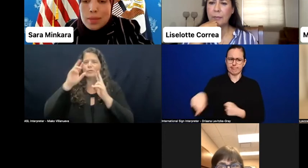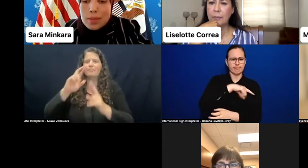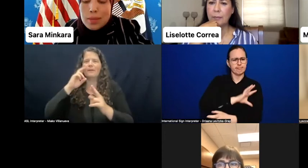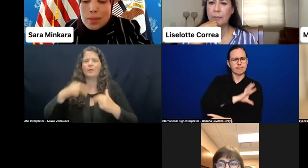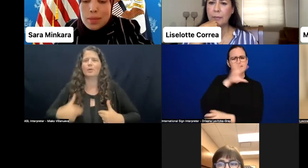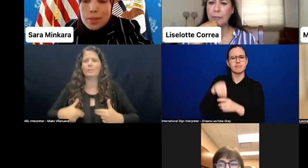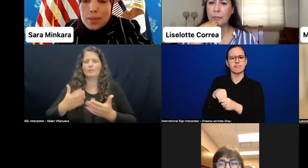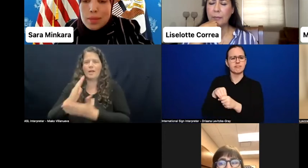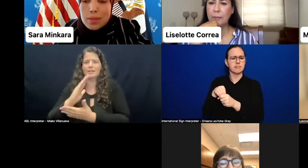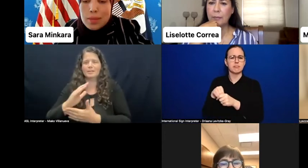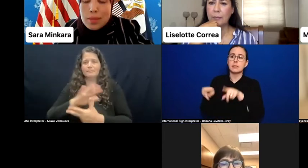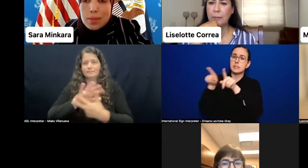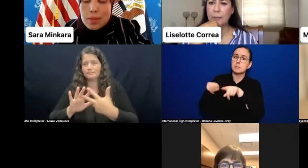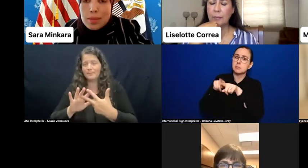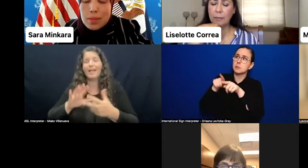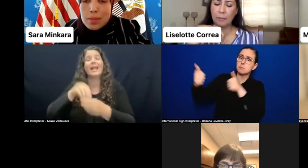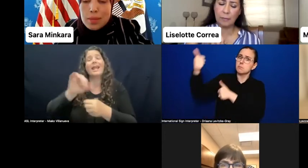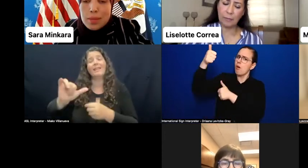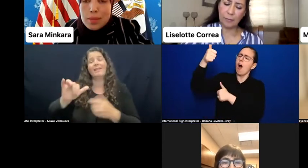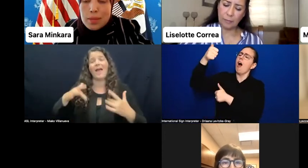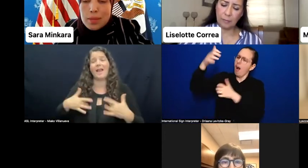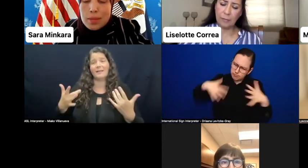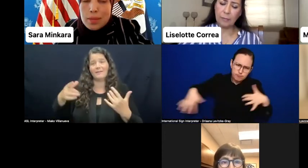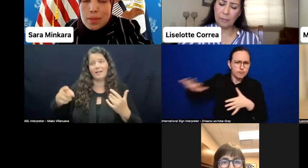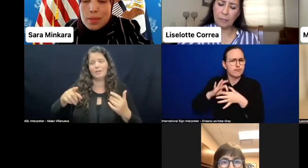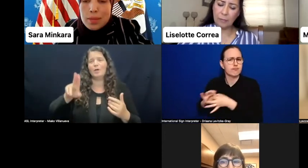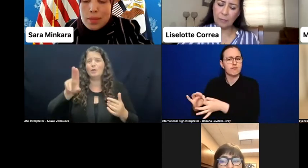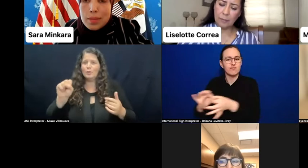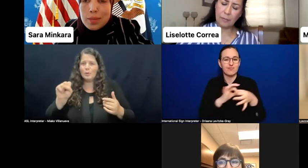and the UK co-hosted a side event on disability inclusive democracy